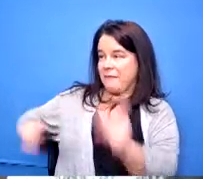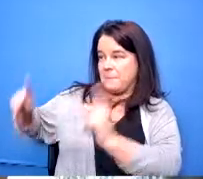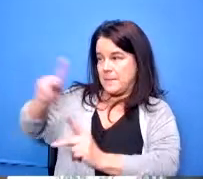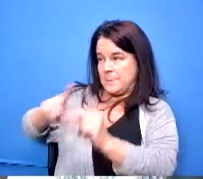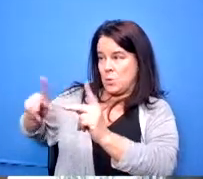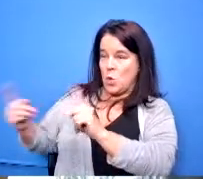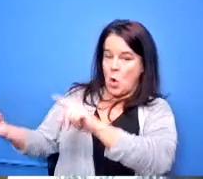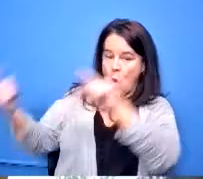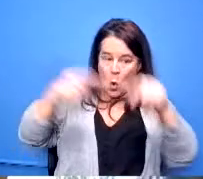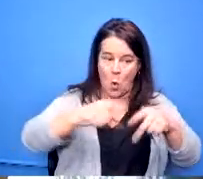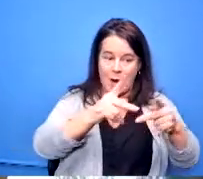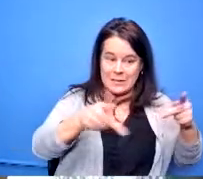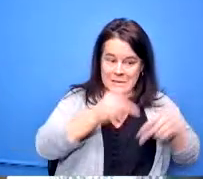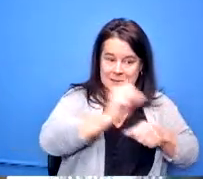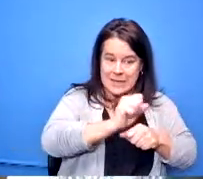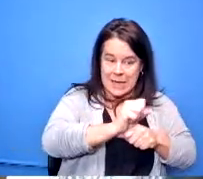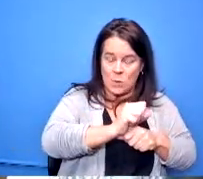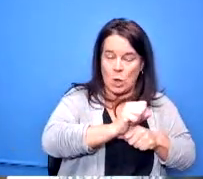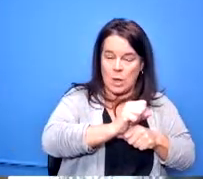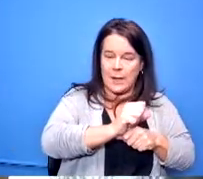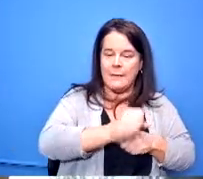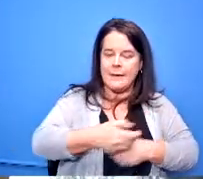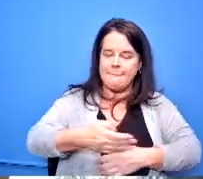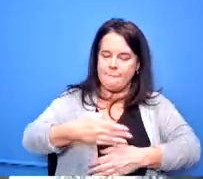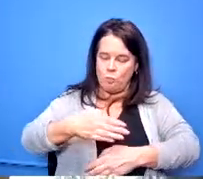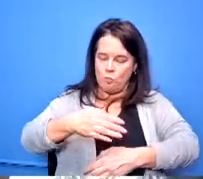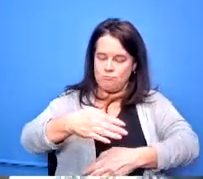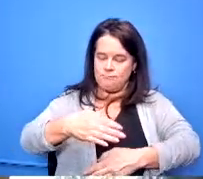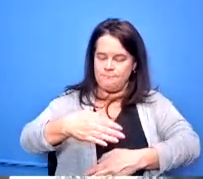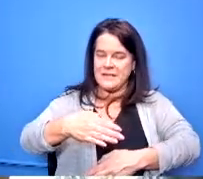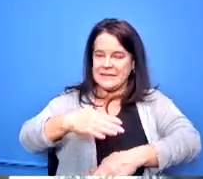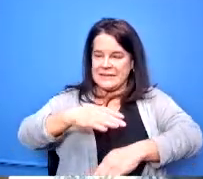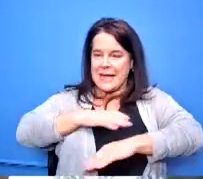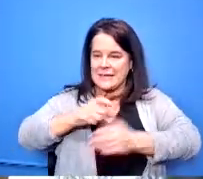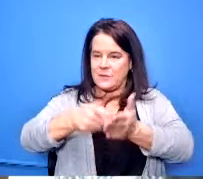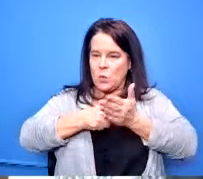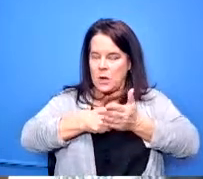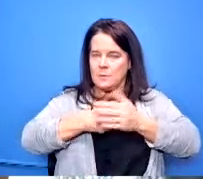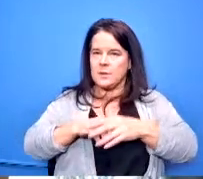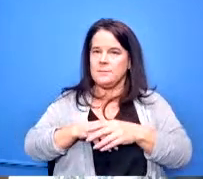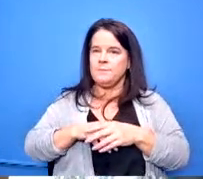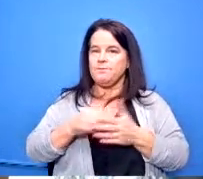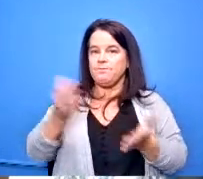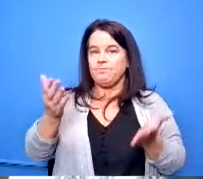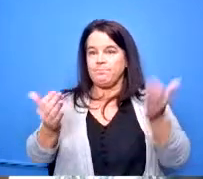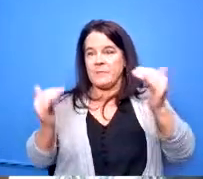on the project and each subcontractor will as well some may be heavier some may be lighter just based